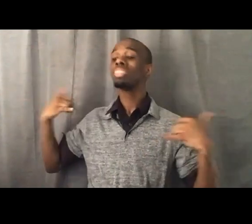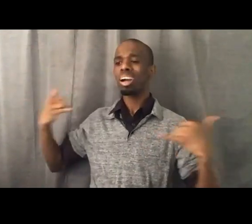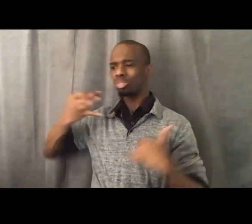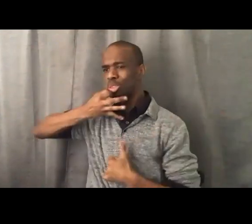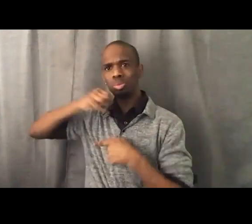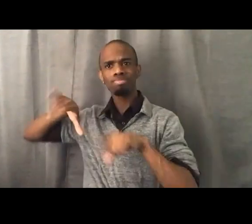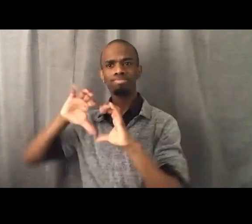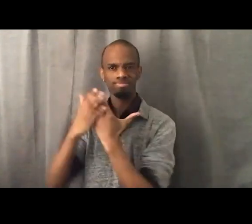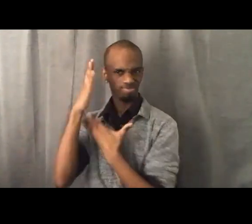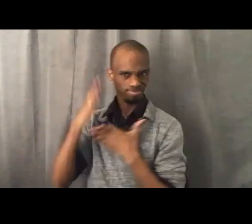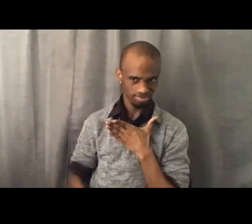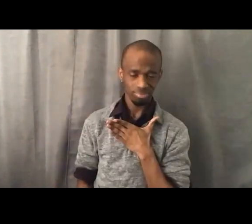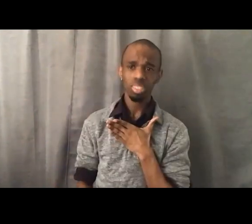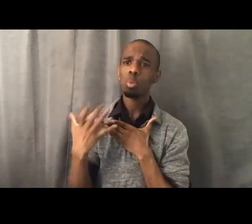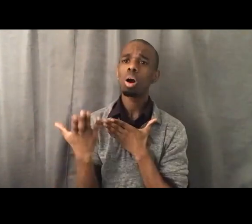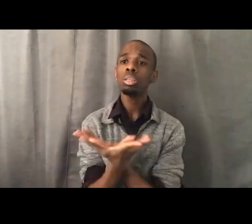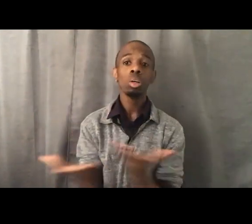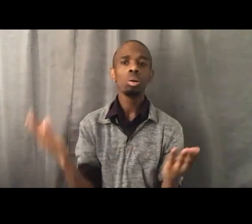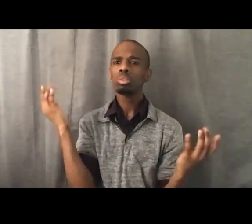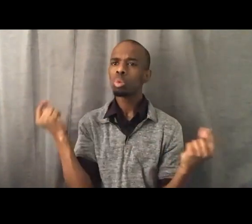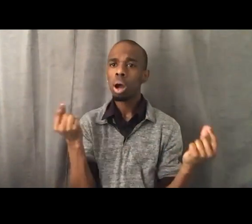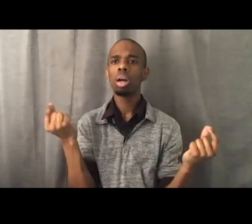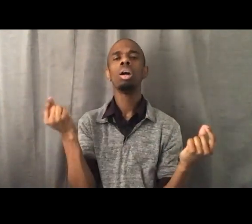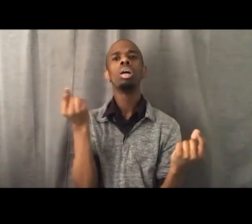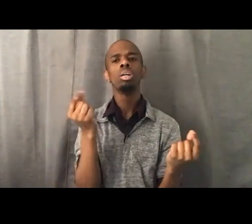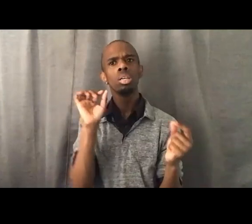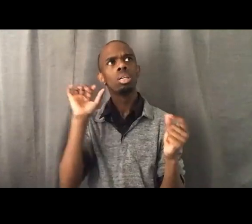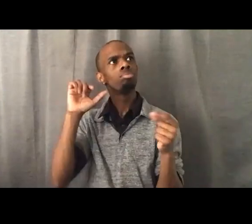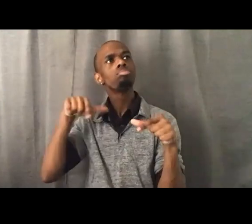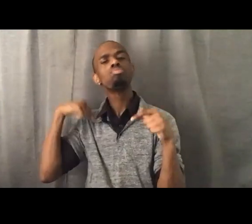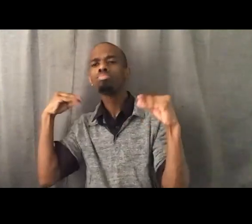to think about or to offer, maybe three folks can just offer